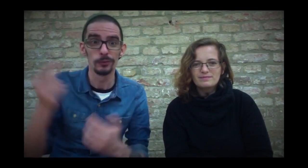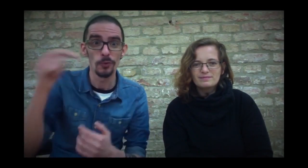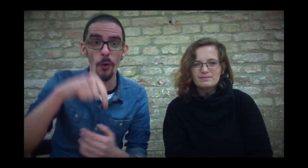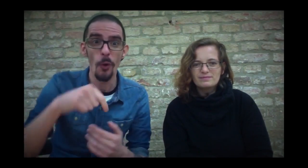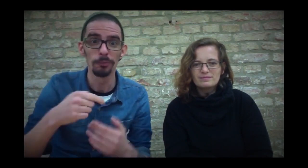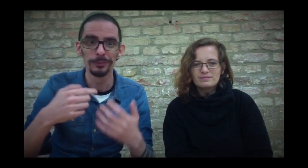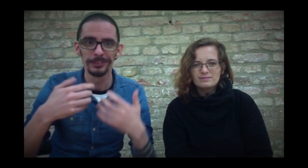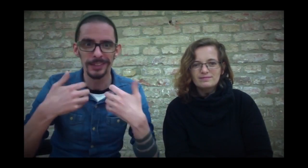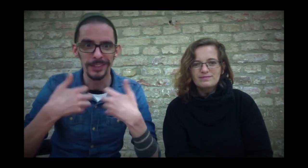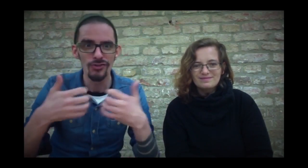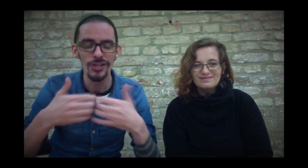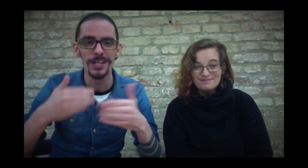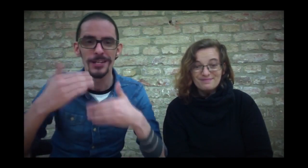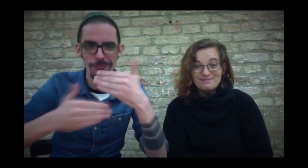what all this will come to.